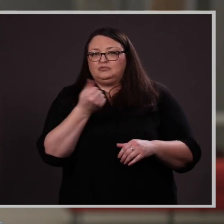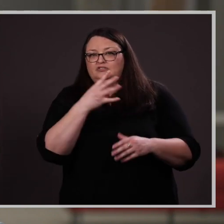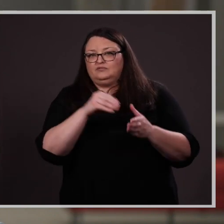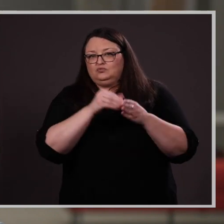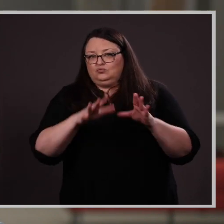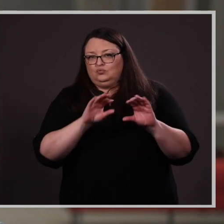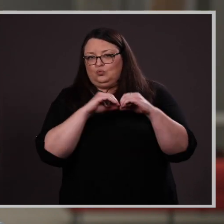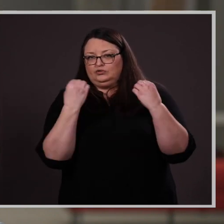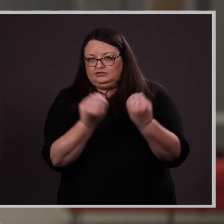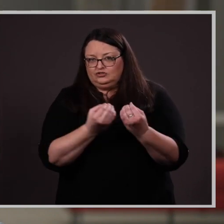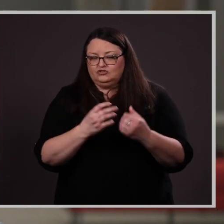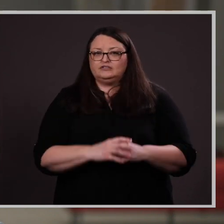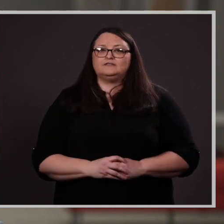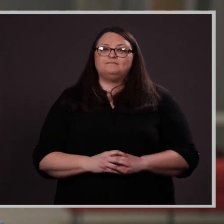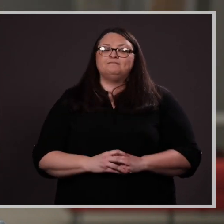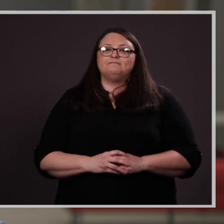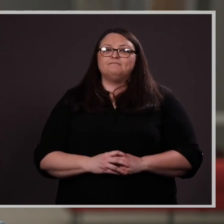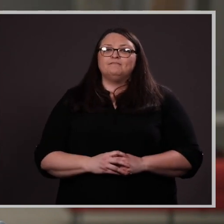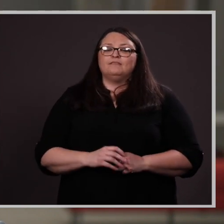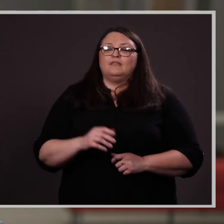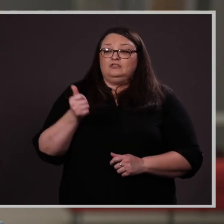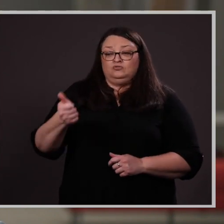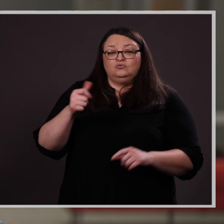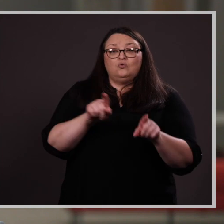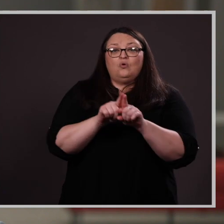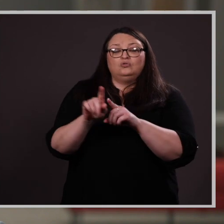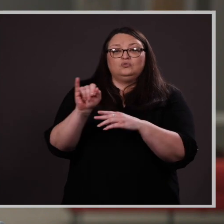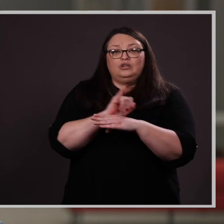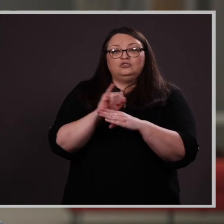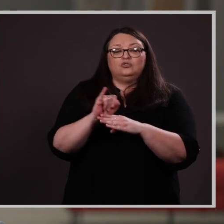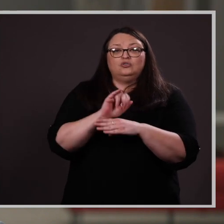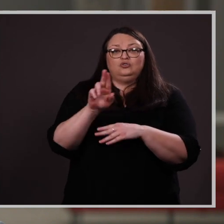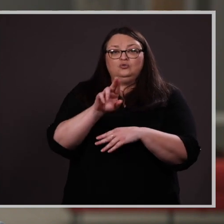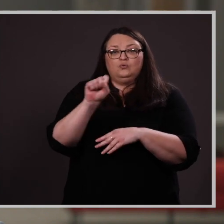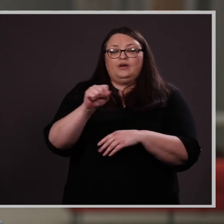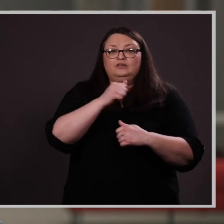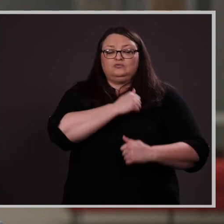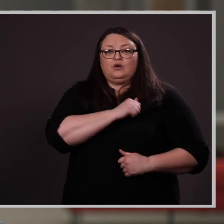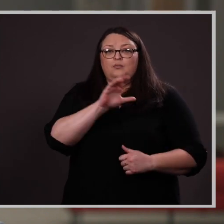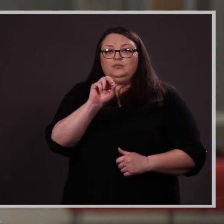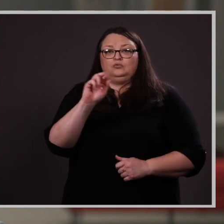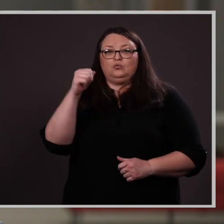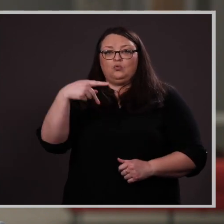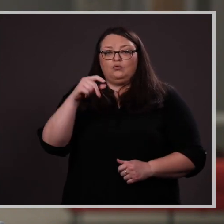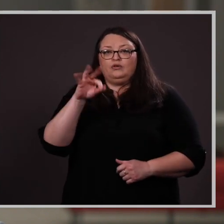organizations. Morgan also interned at the U.S. Army Corps of Engineers where she worked